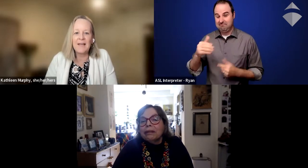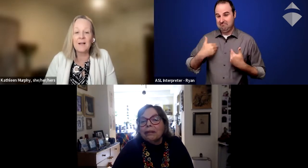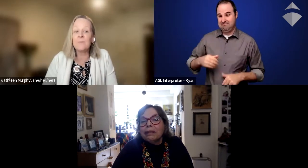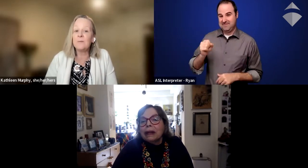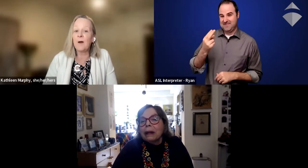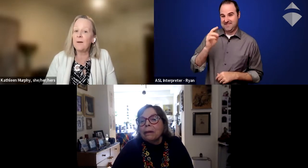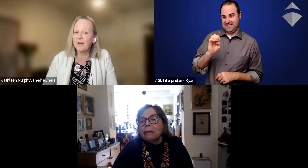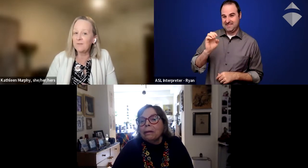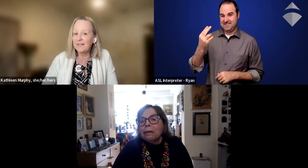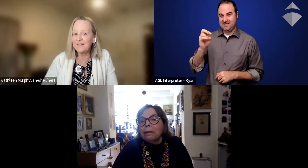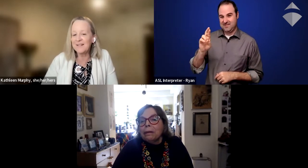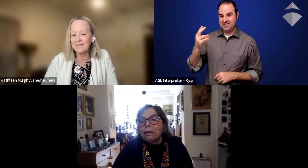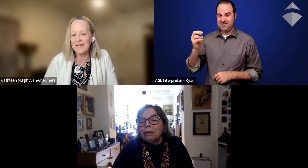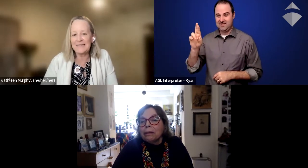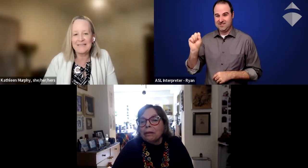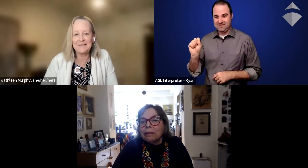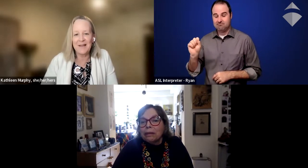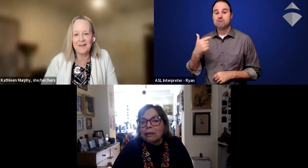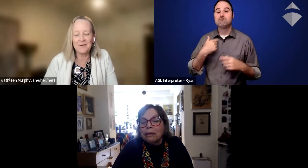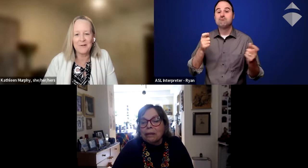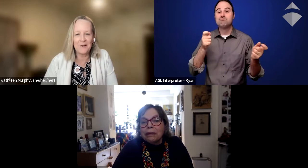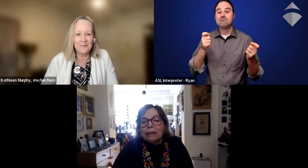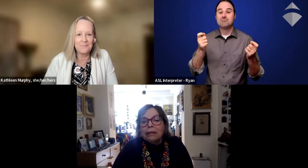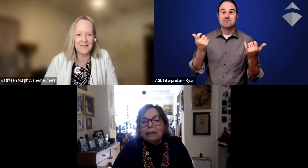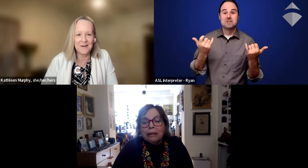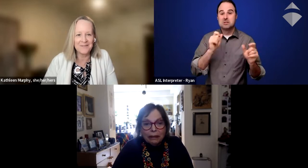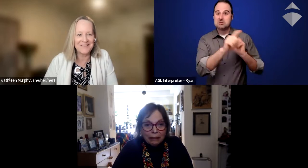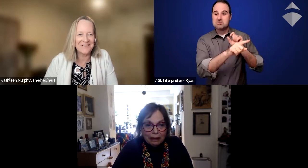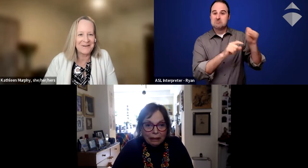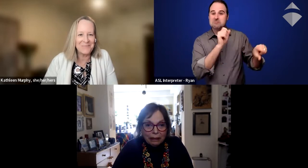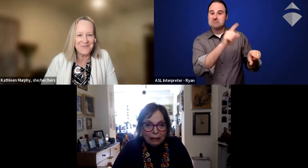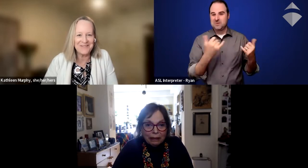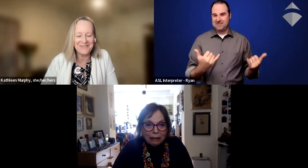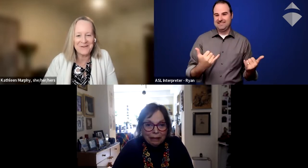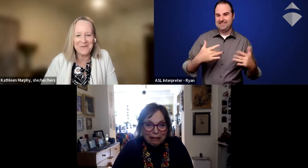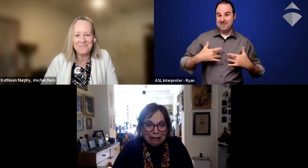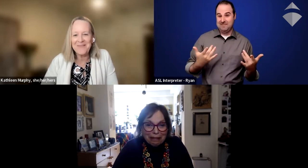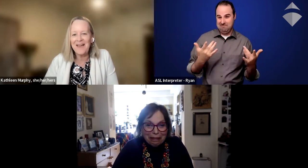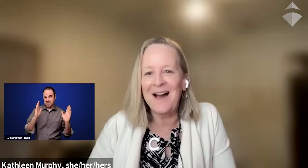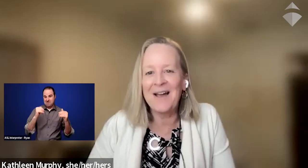and I'm gonna be moderating today's event and having a nice conversation I hope with Judy Heumann.